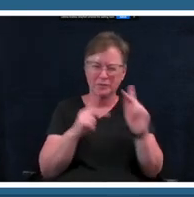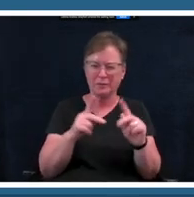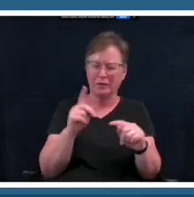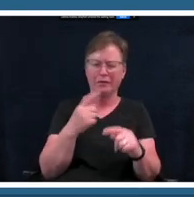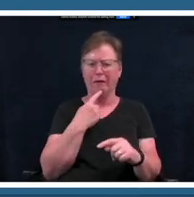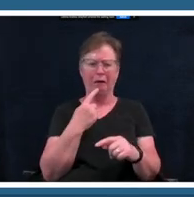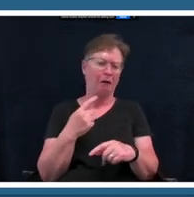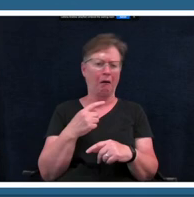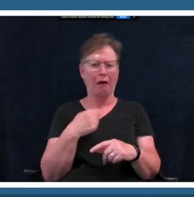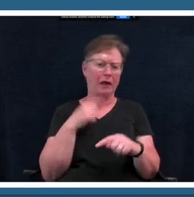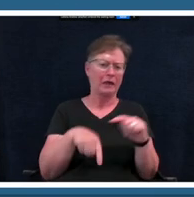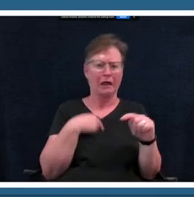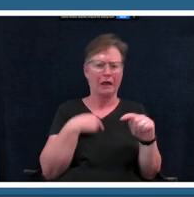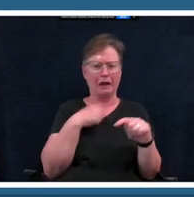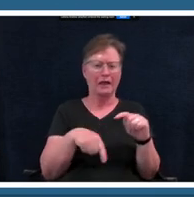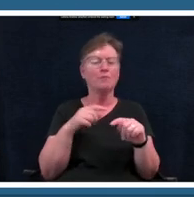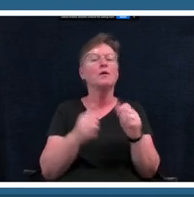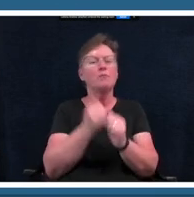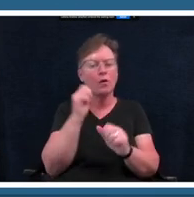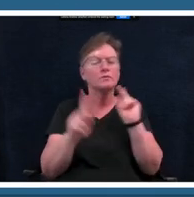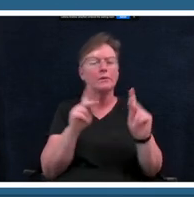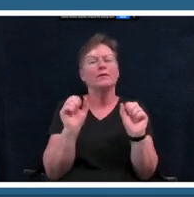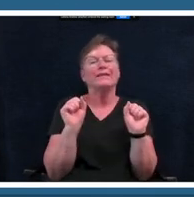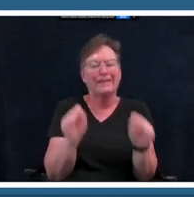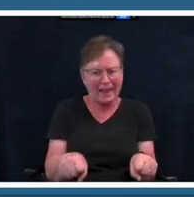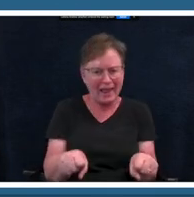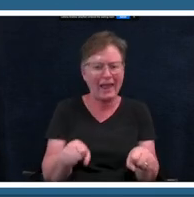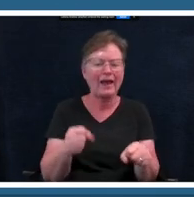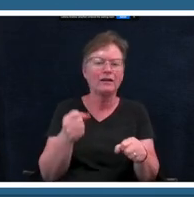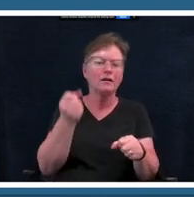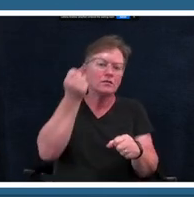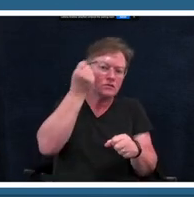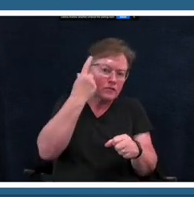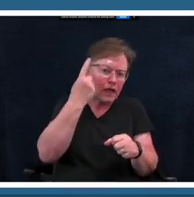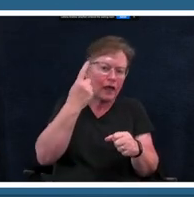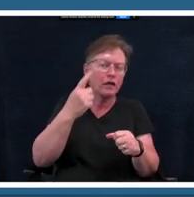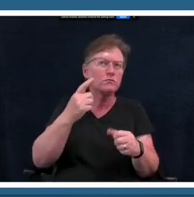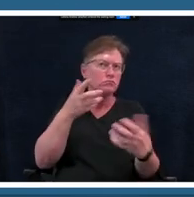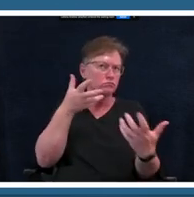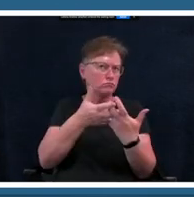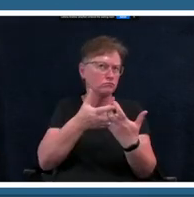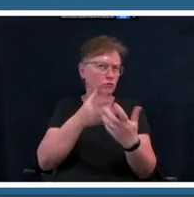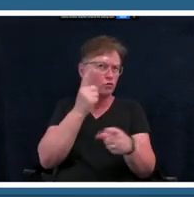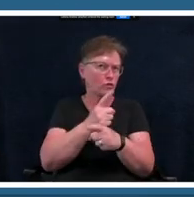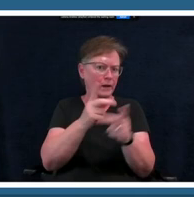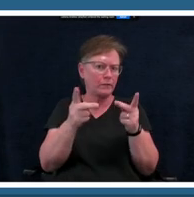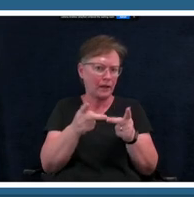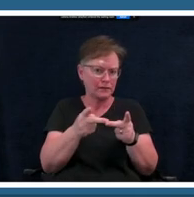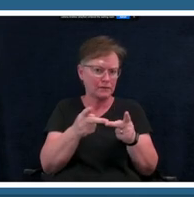of understanding oh this feels like i'm in the right place the next thing we